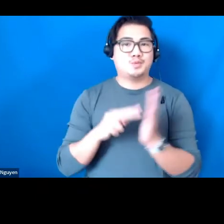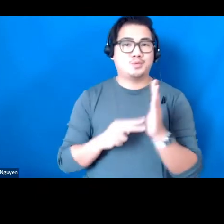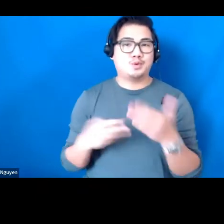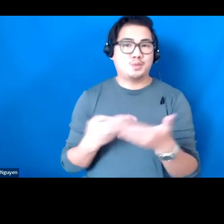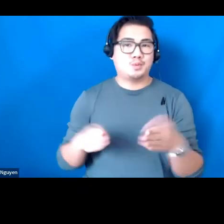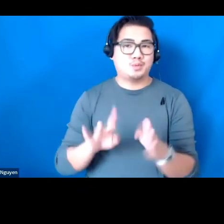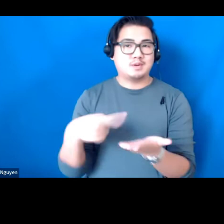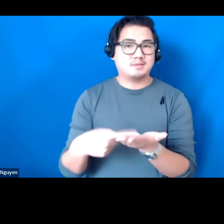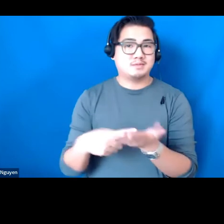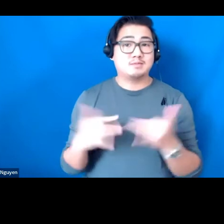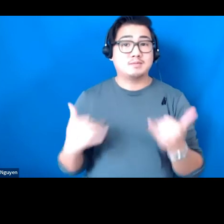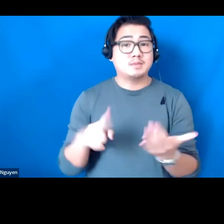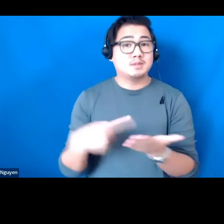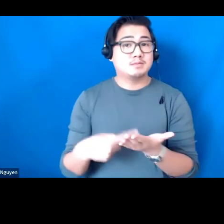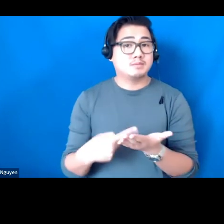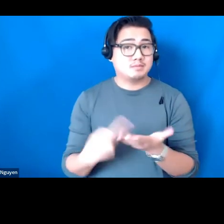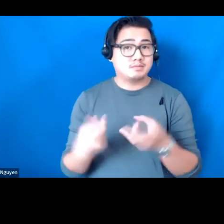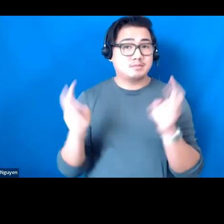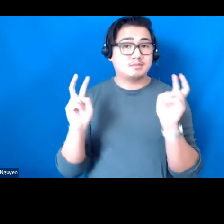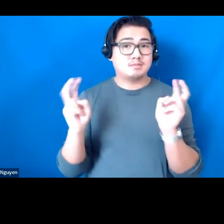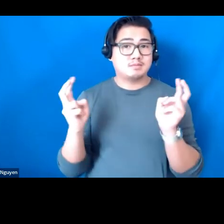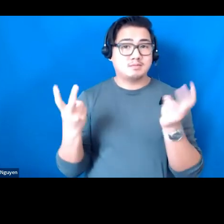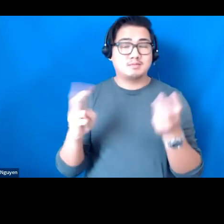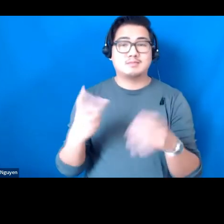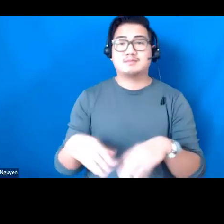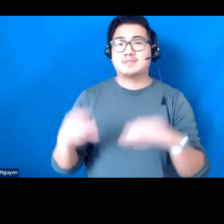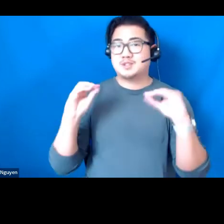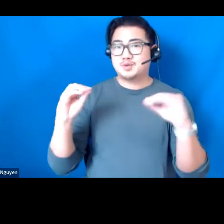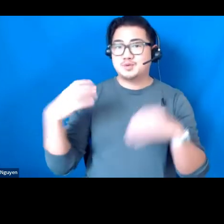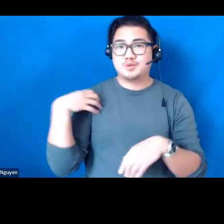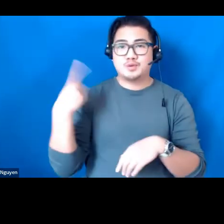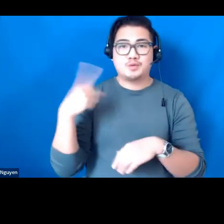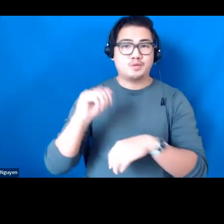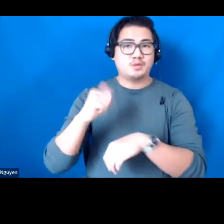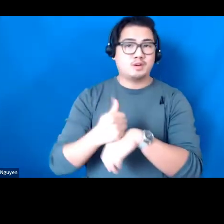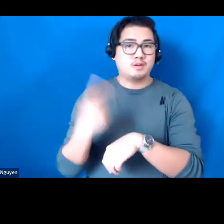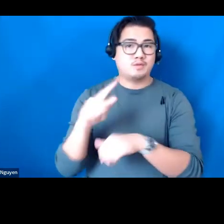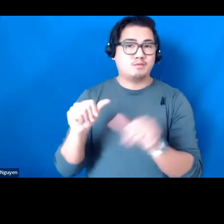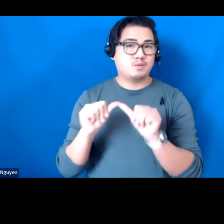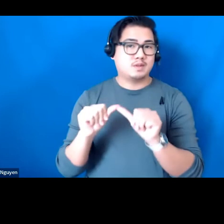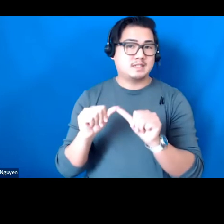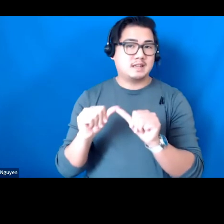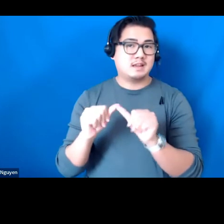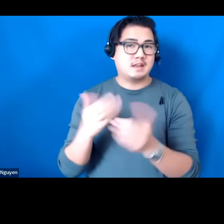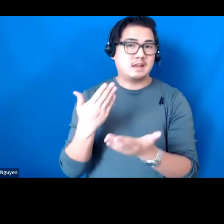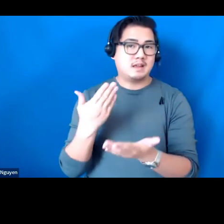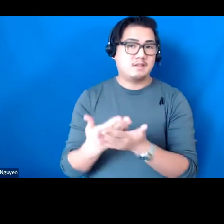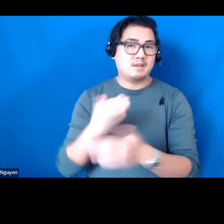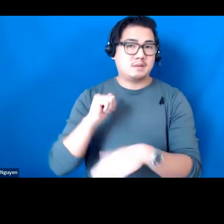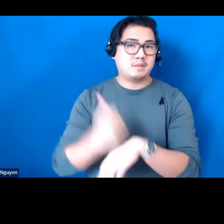Today's discussion is entitled Instructional Coaching for Implementing and Sustaining Evidence- based Literacy Practices.